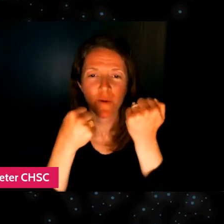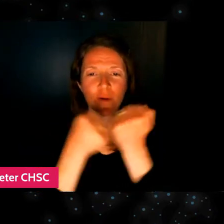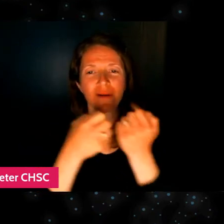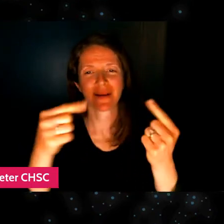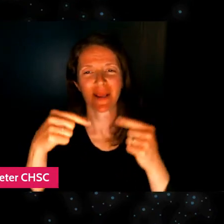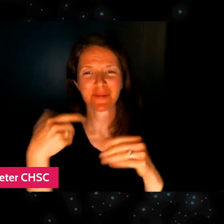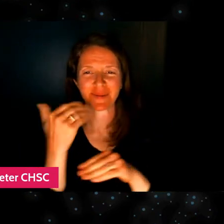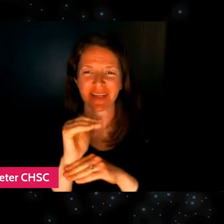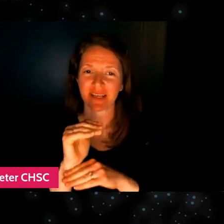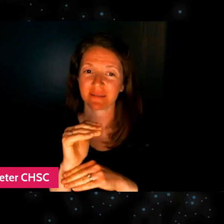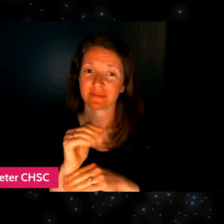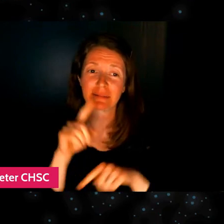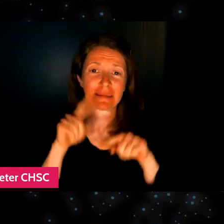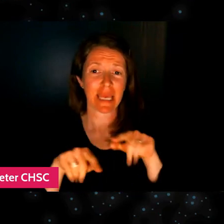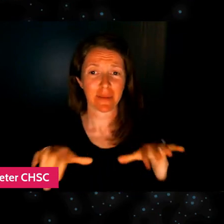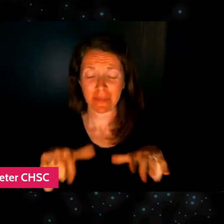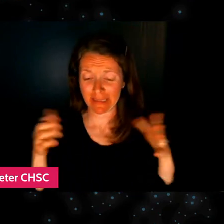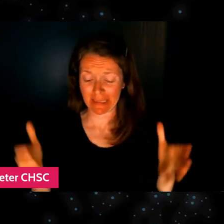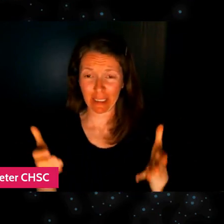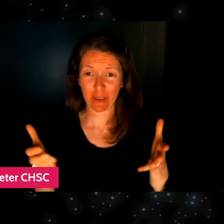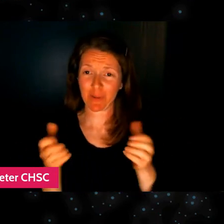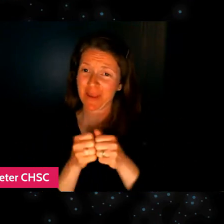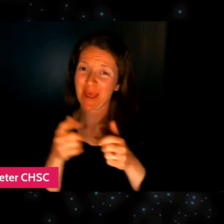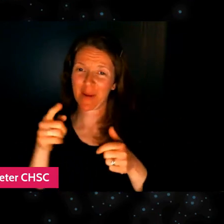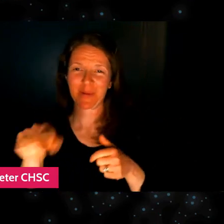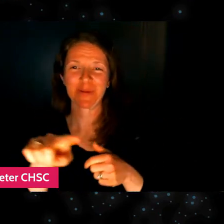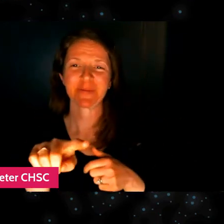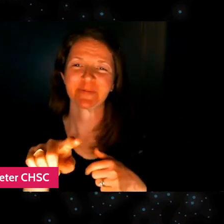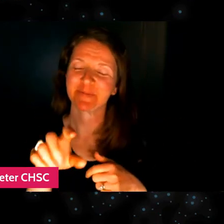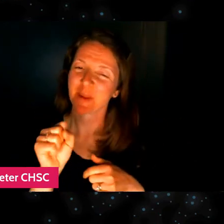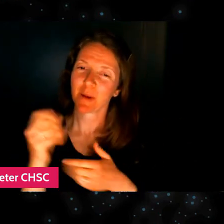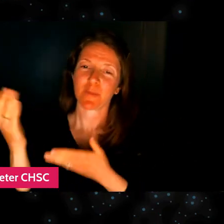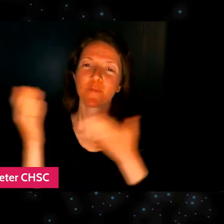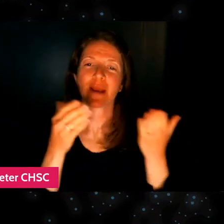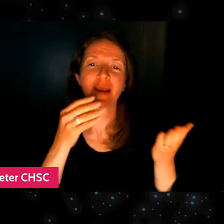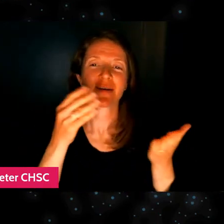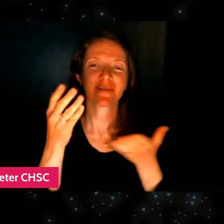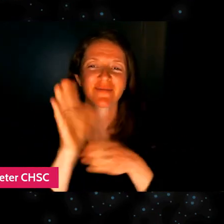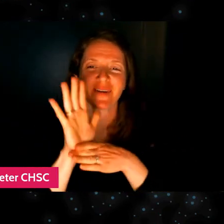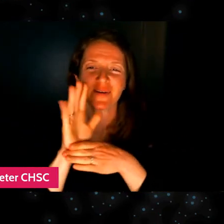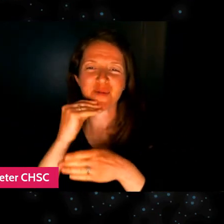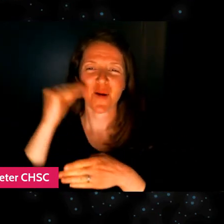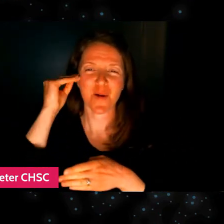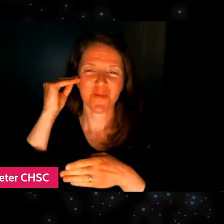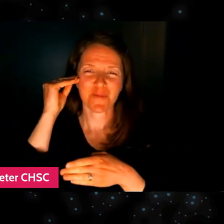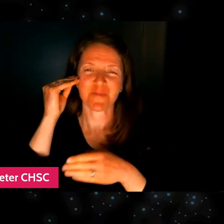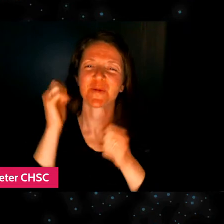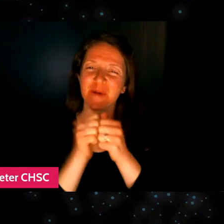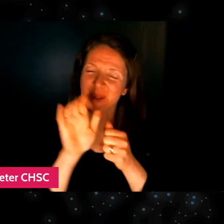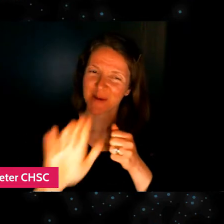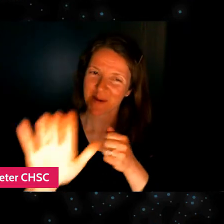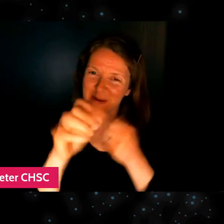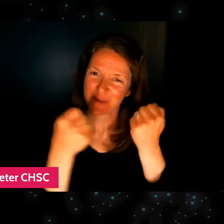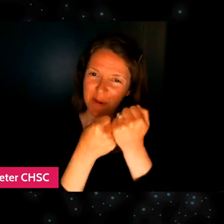and we are bringing it home with your support. And we do wanna consider, we do wanna ask you to consider contributing